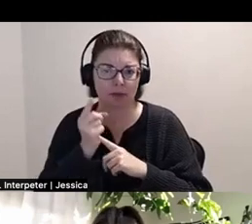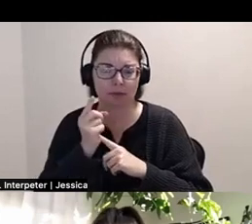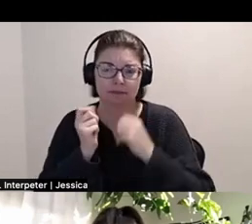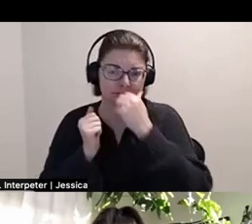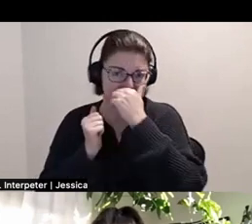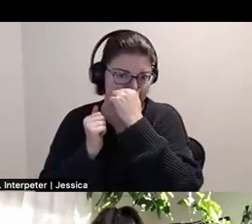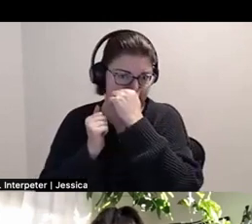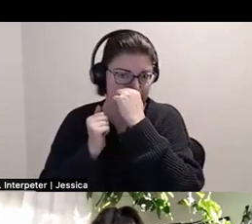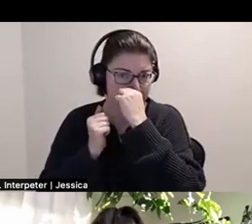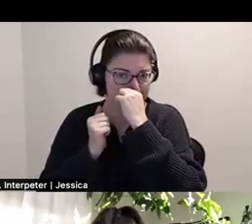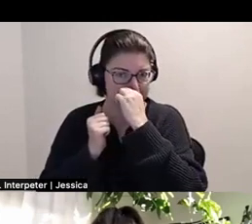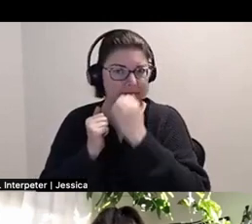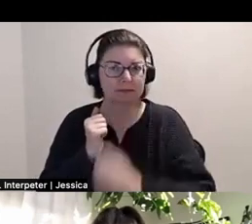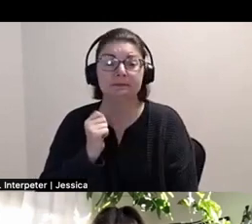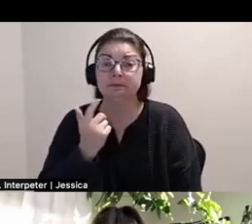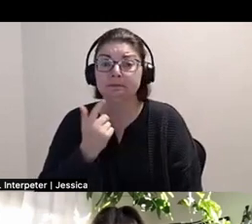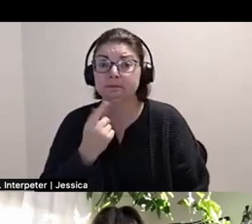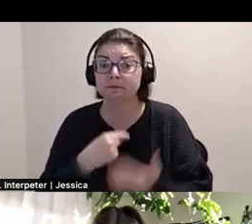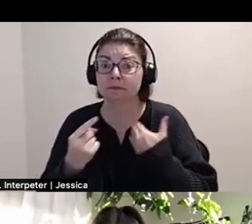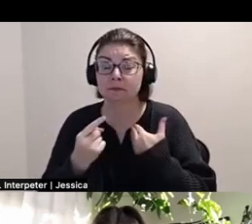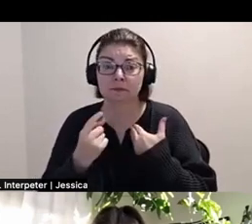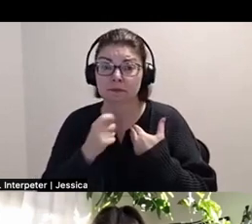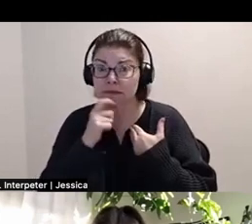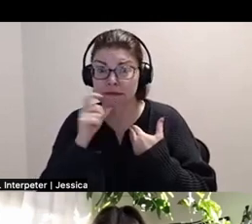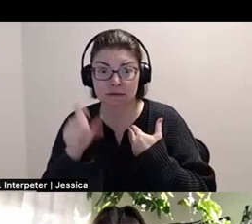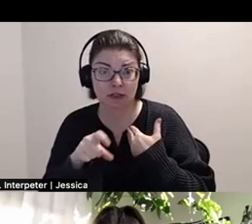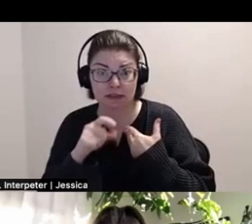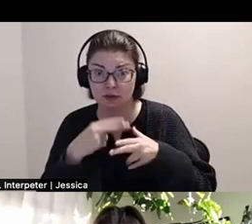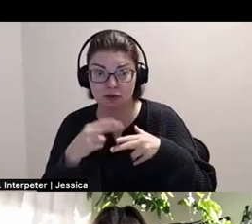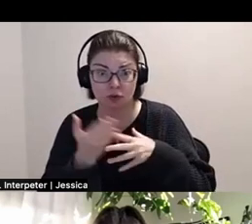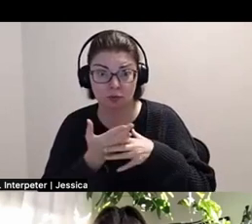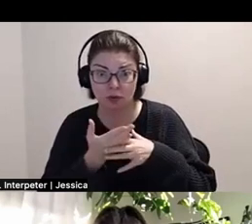But yeah, is there anyone who does not need a quick break who would like to do